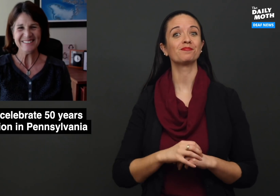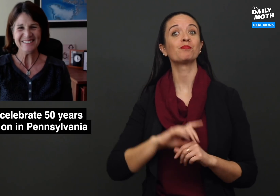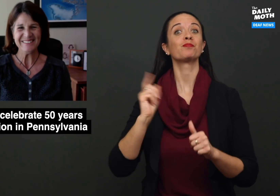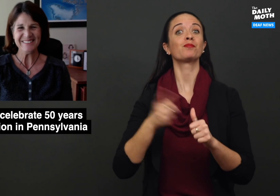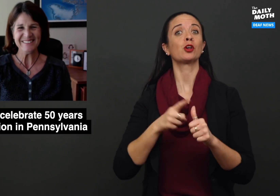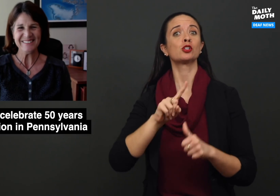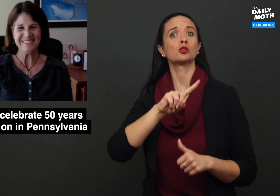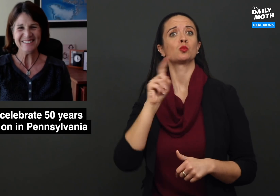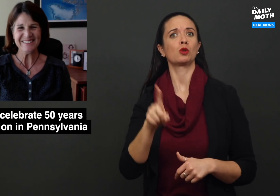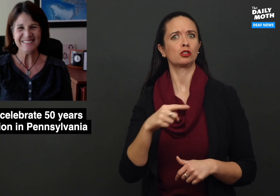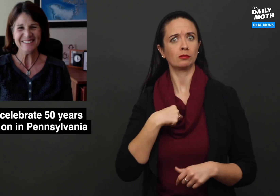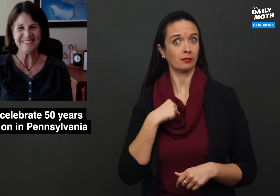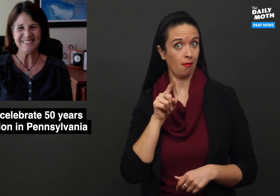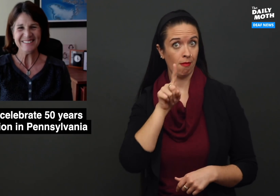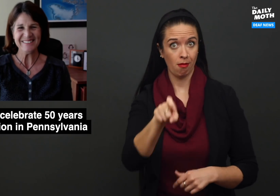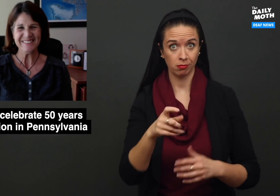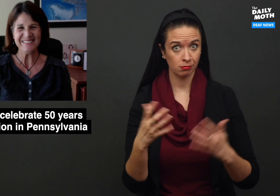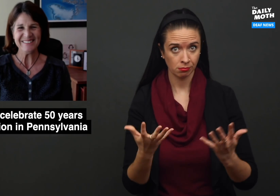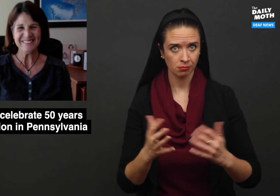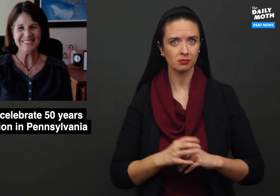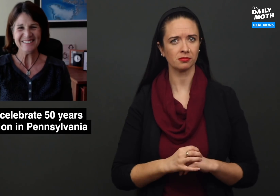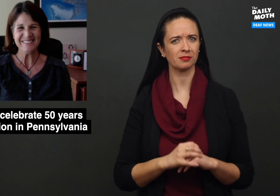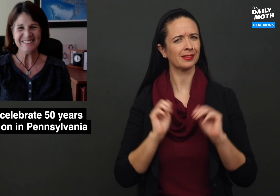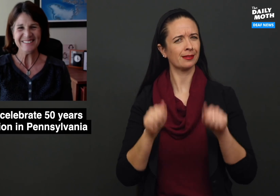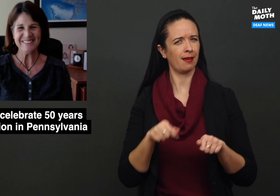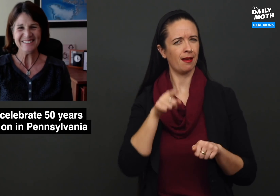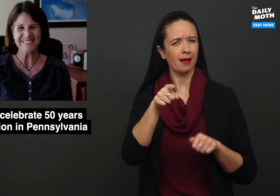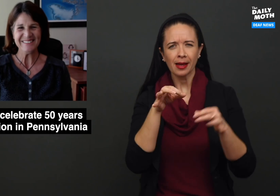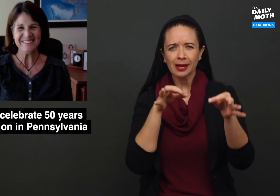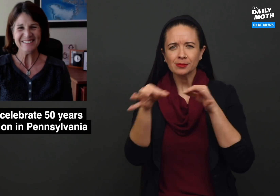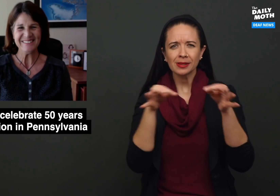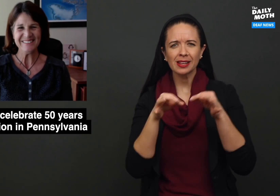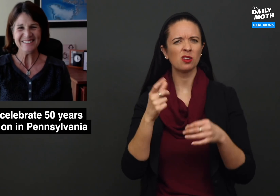The first question I asked: Can you explain what